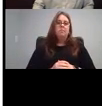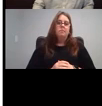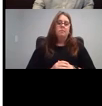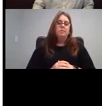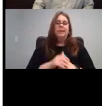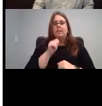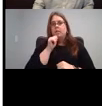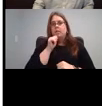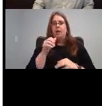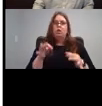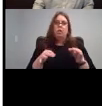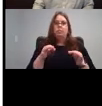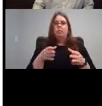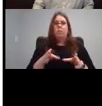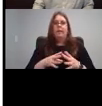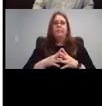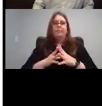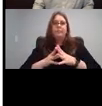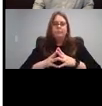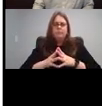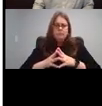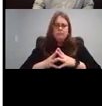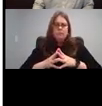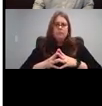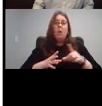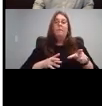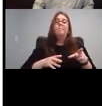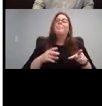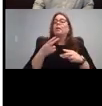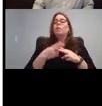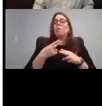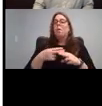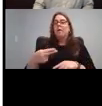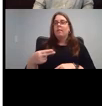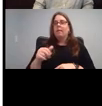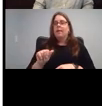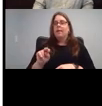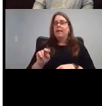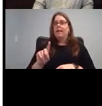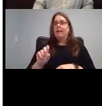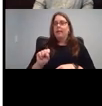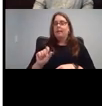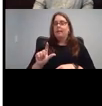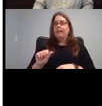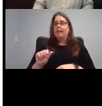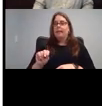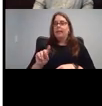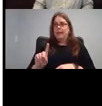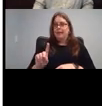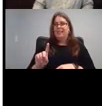Oh, this is called hands land. It is